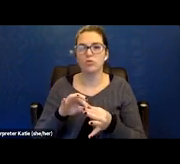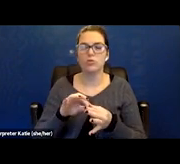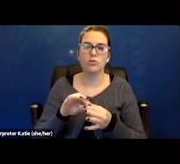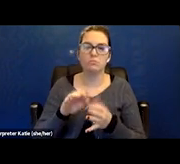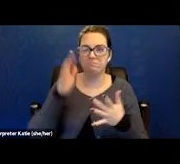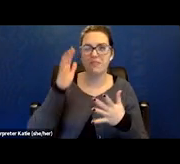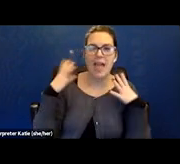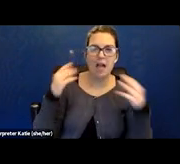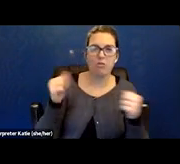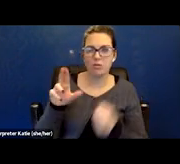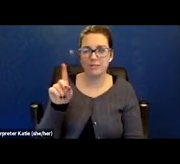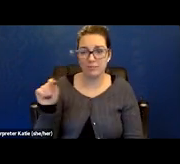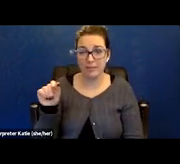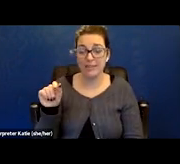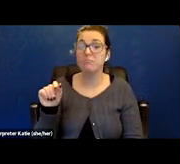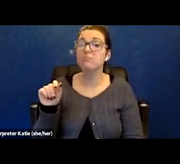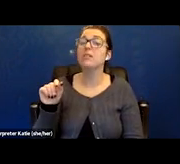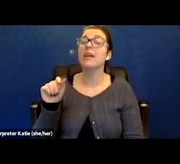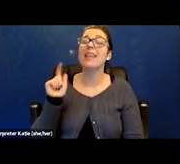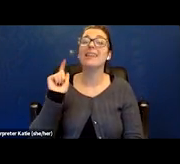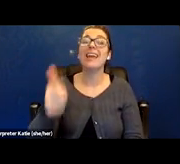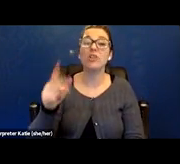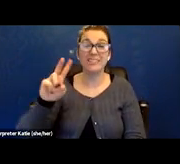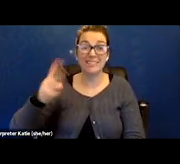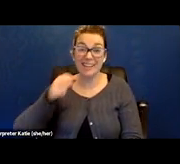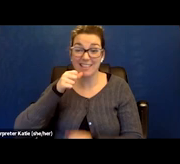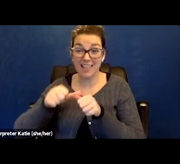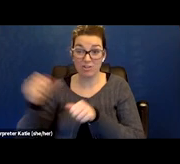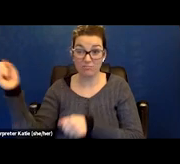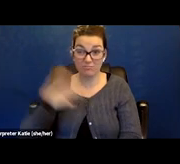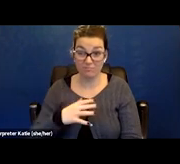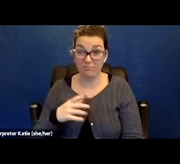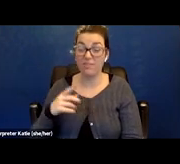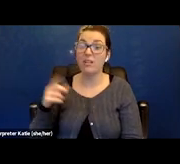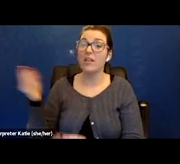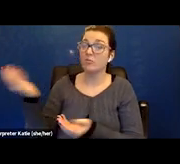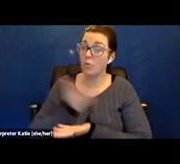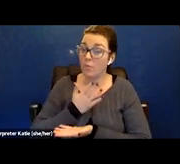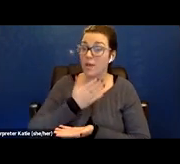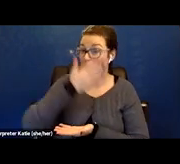due to your disability you're unable to seek out work tomorrow if it presented itself